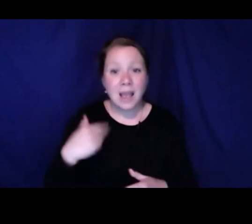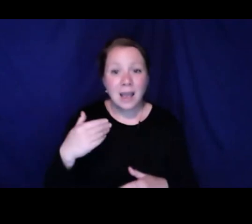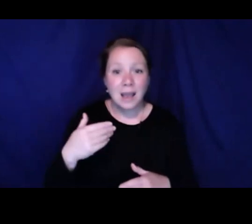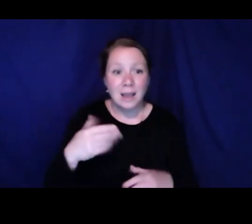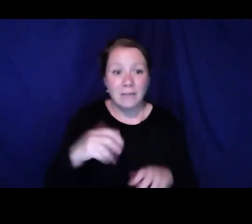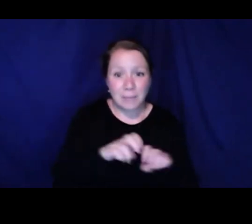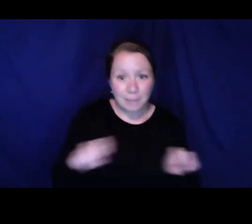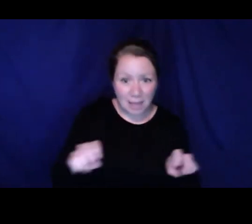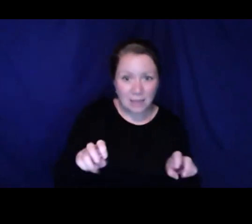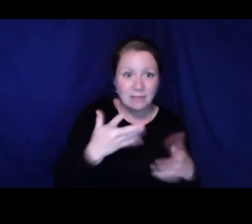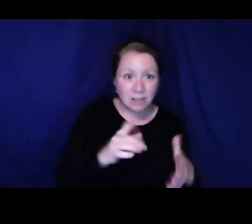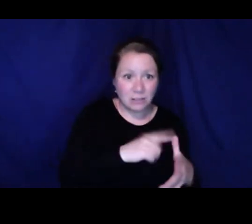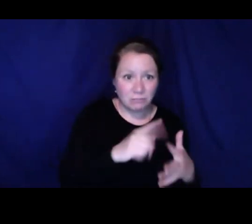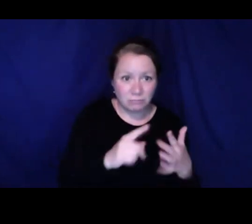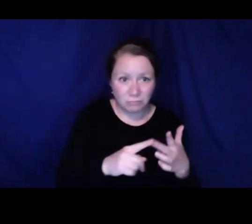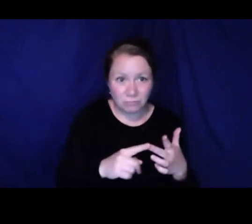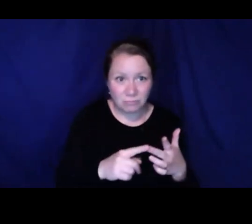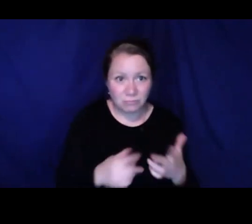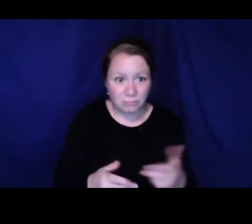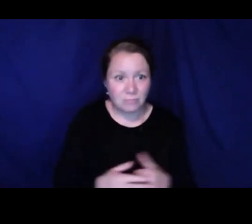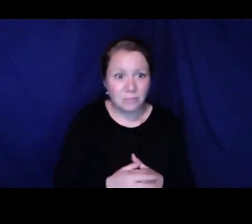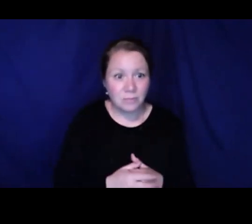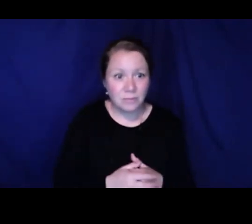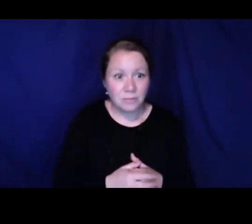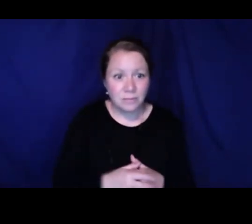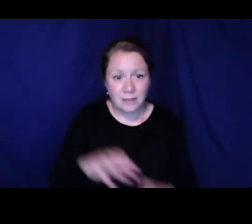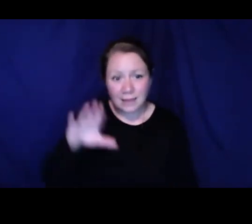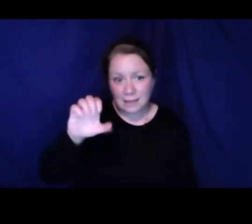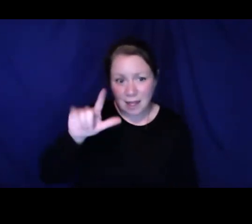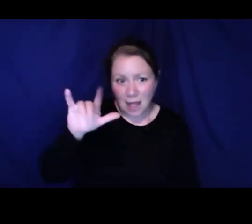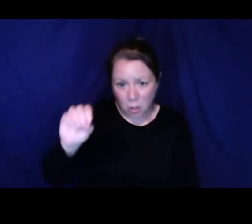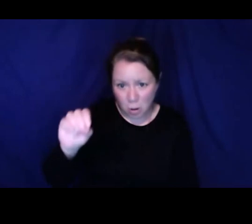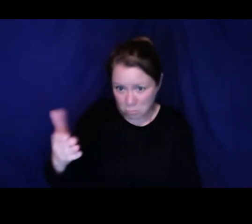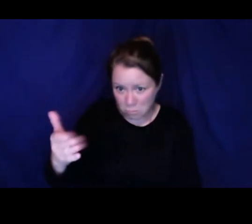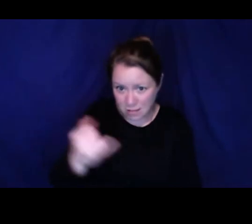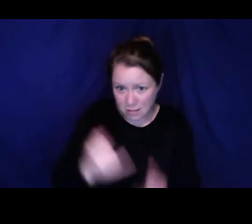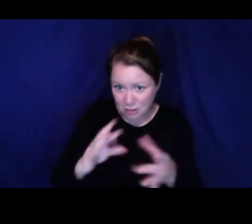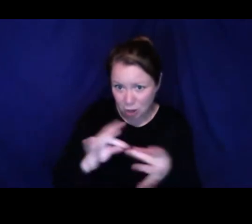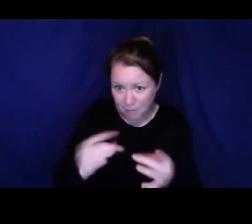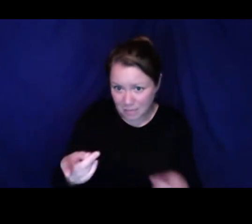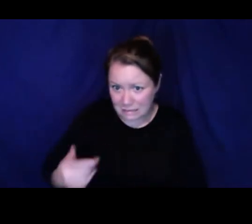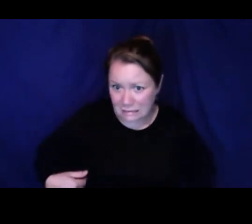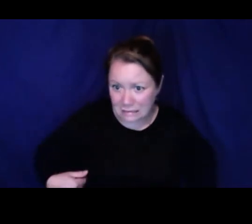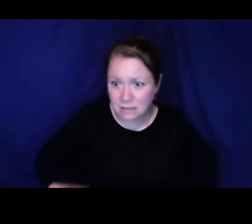Yeah, so, among the audience, among the panelist, we had